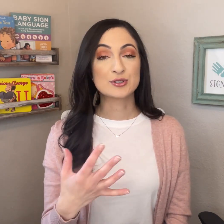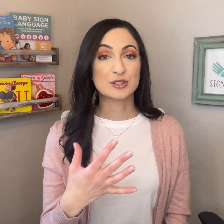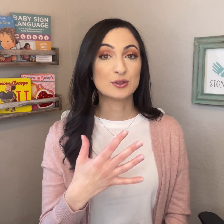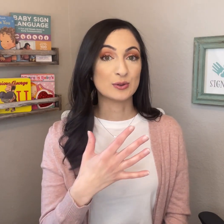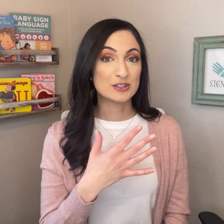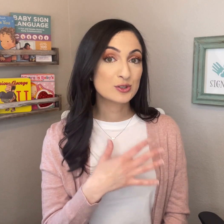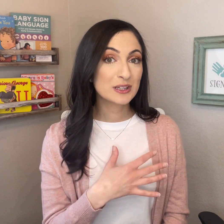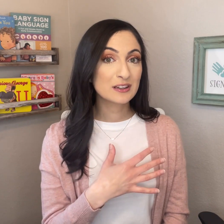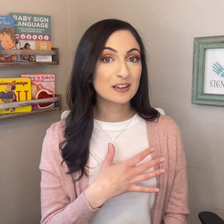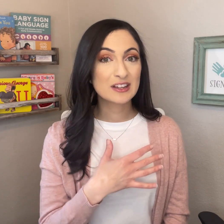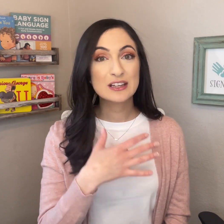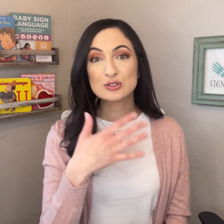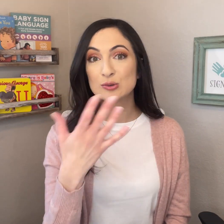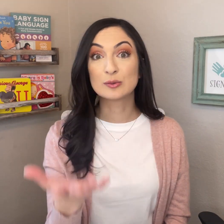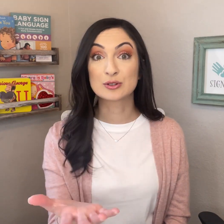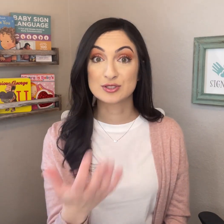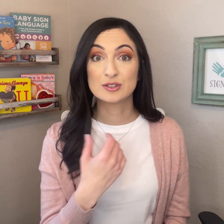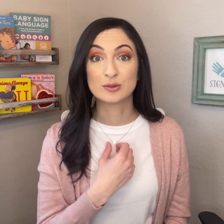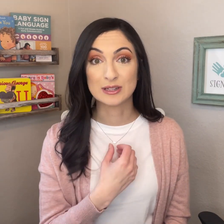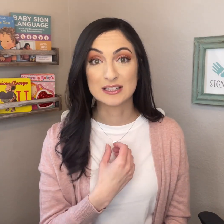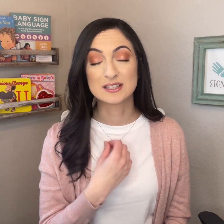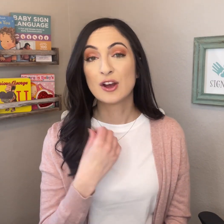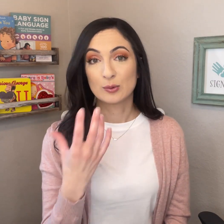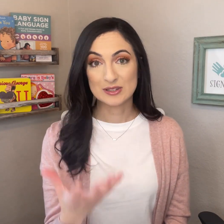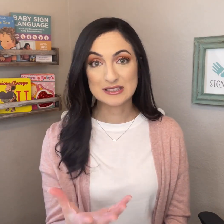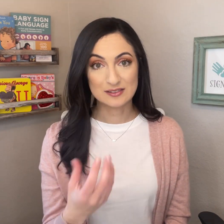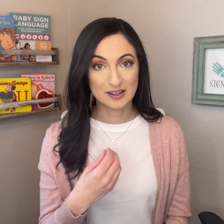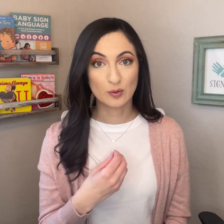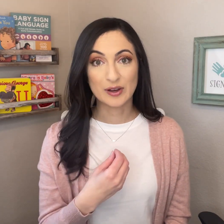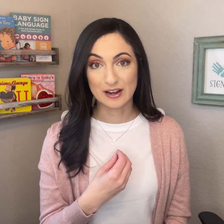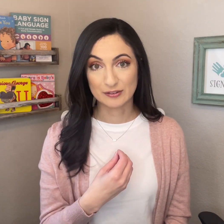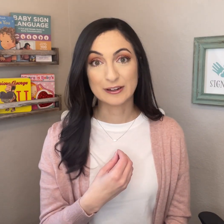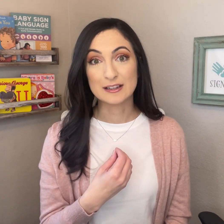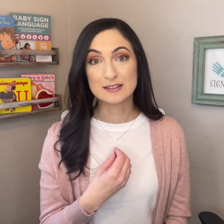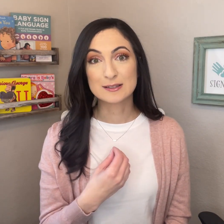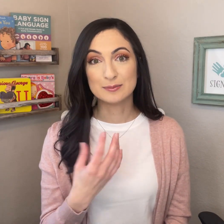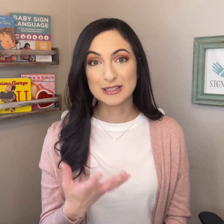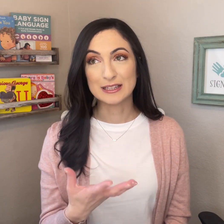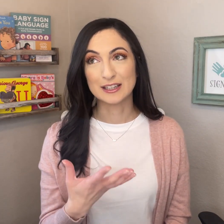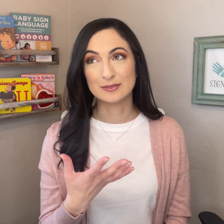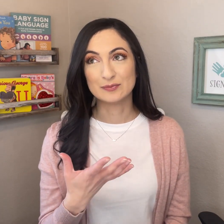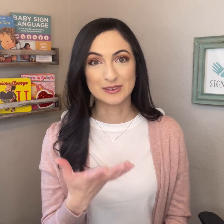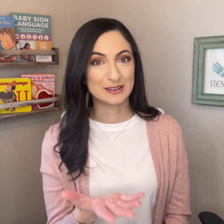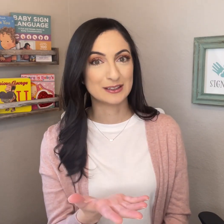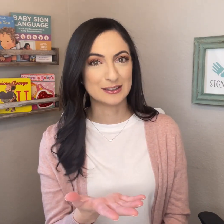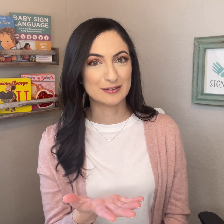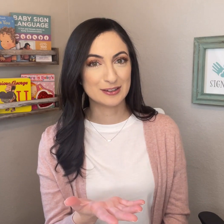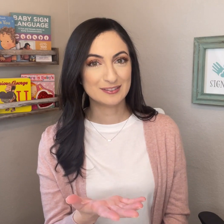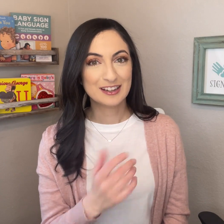person who is doing the giving to the person who is receiving whatever is being given.